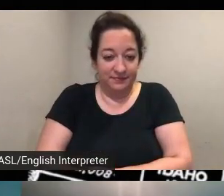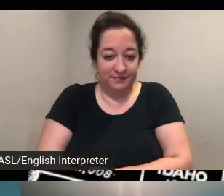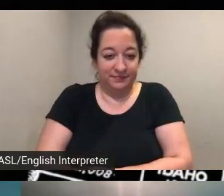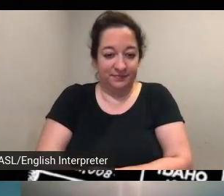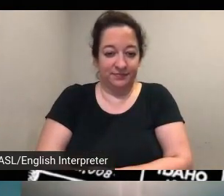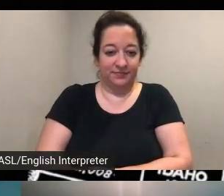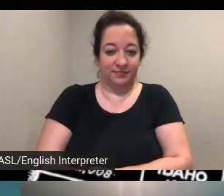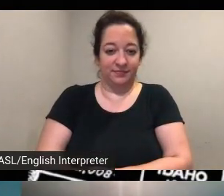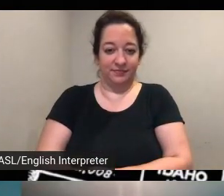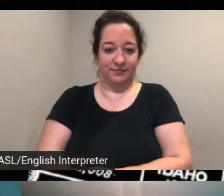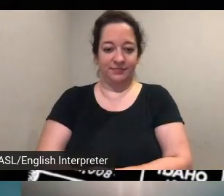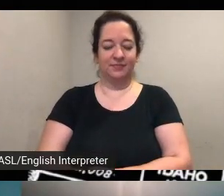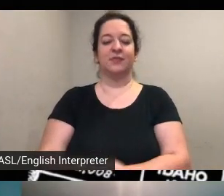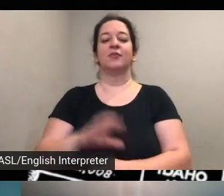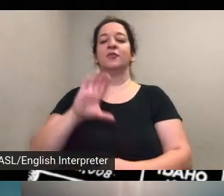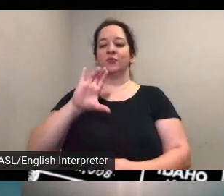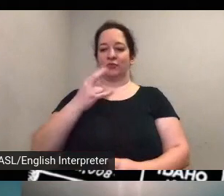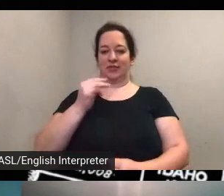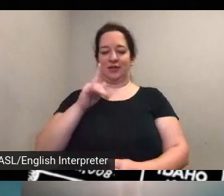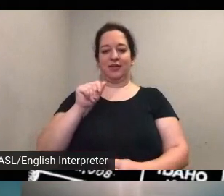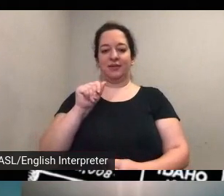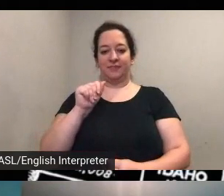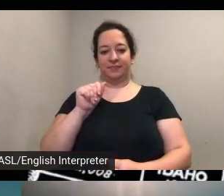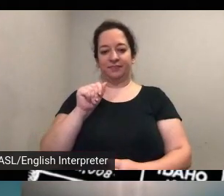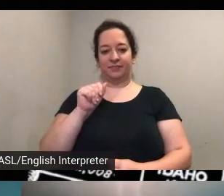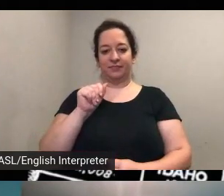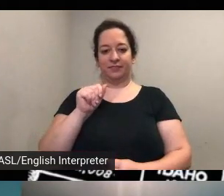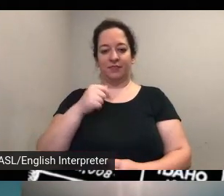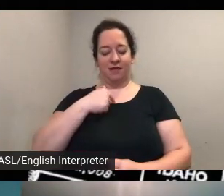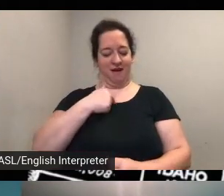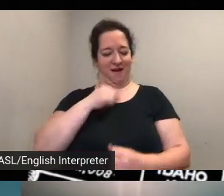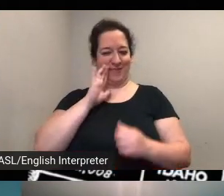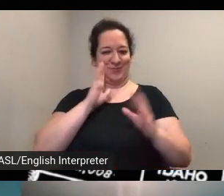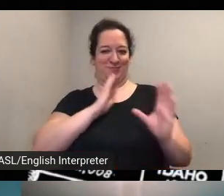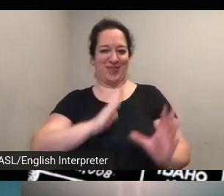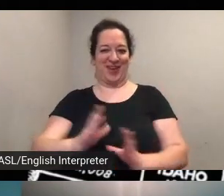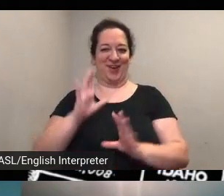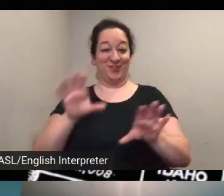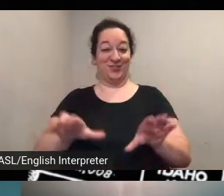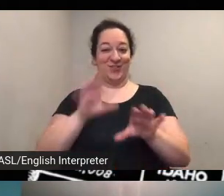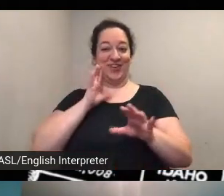um i think what i was planning on doing maybe eventually once